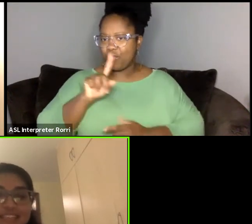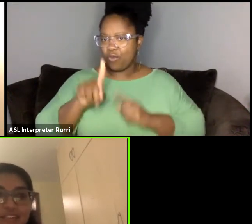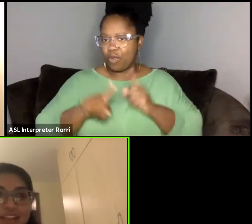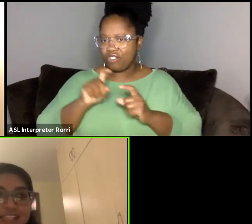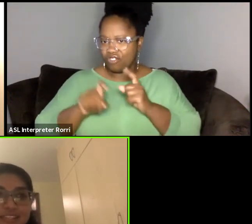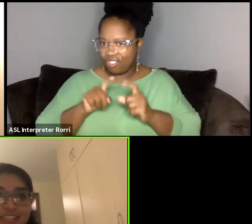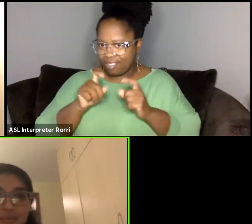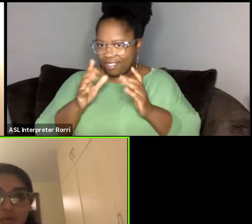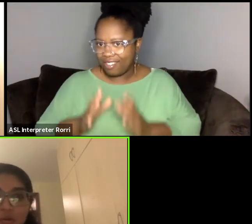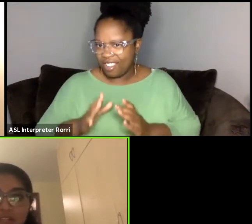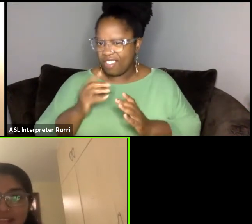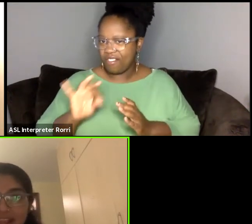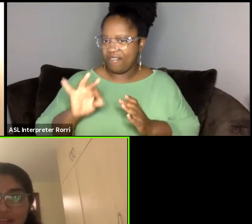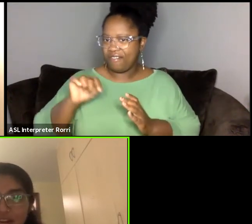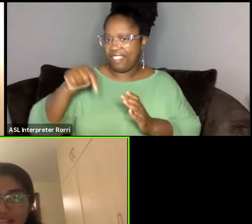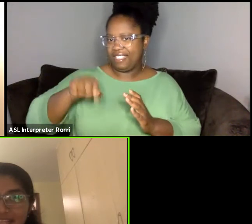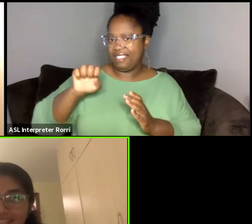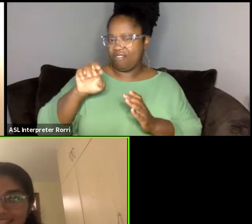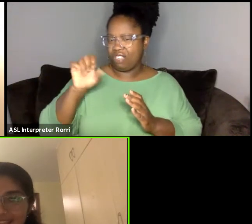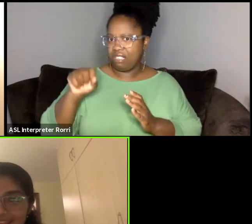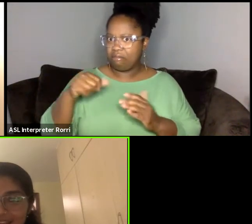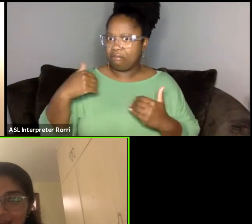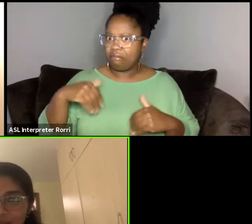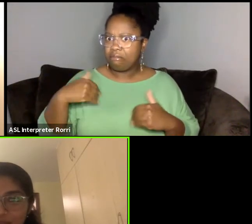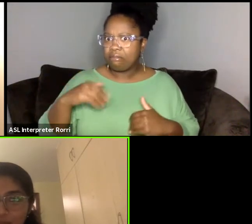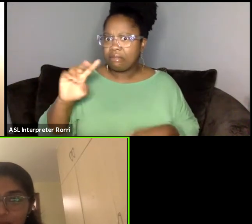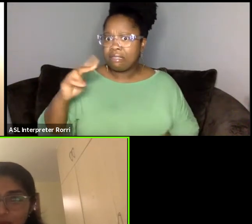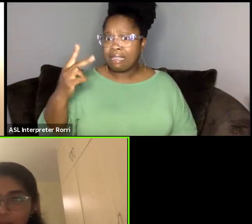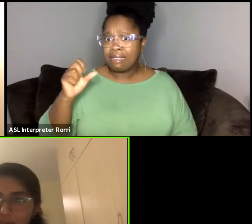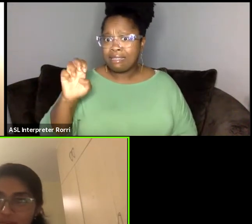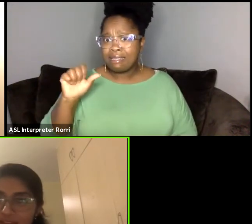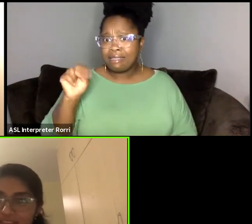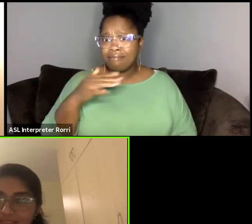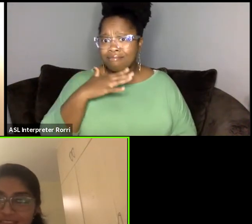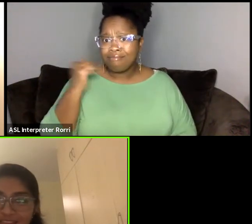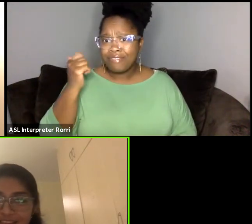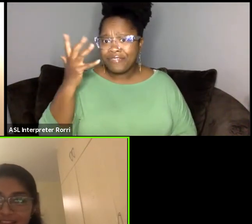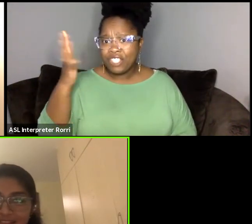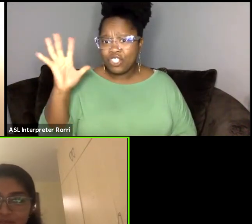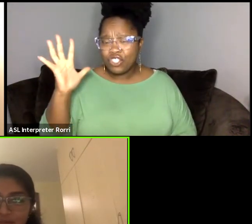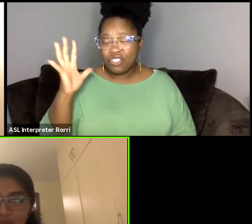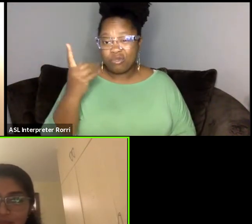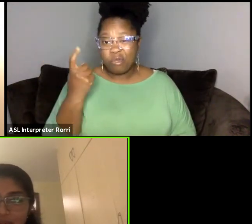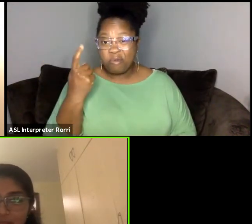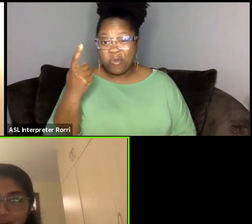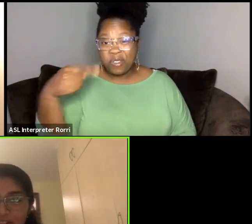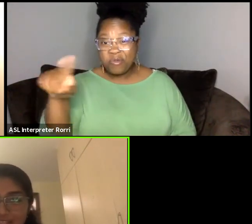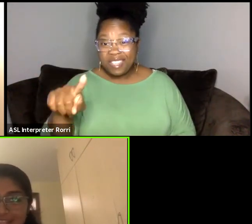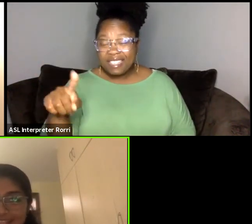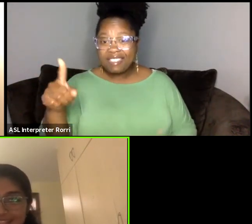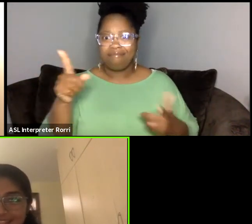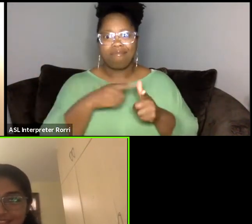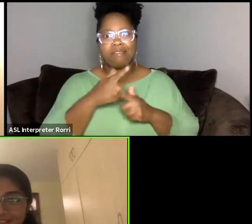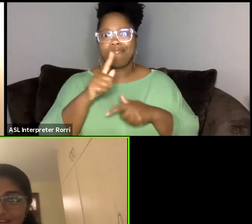It's crazy to think that we're almost at the end of our second season, we have one more episode next week and then this will be a wrap for our second season.